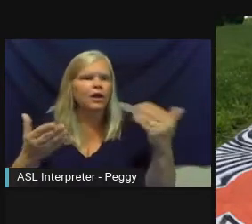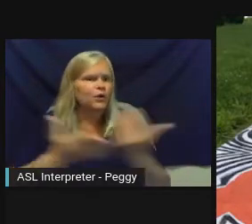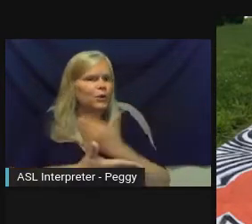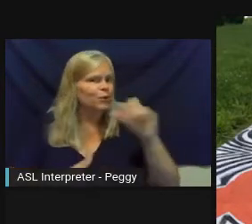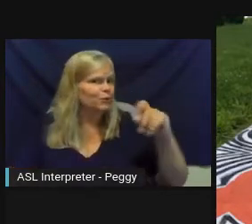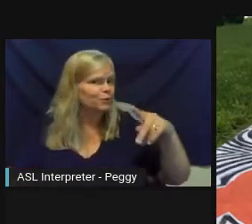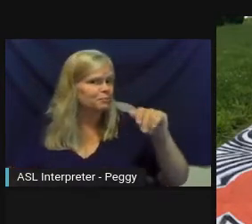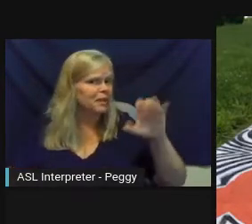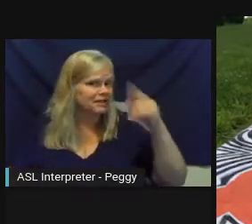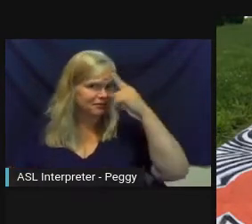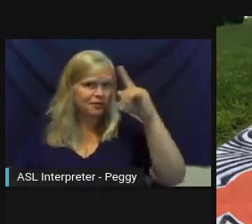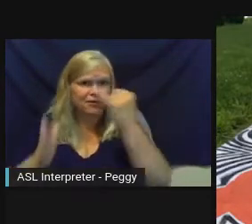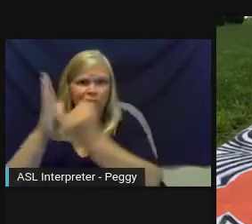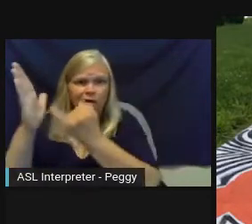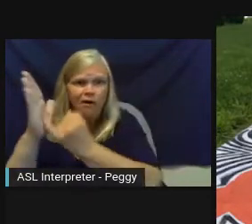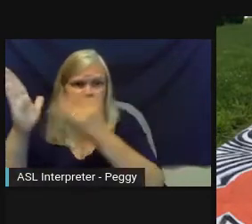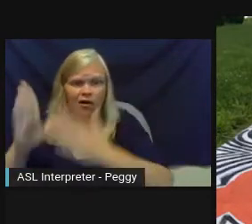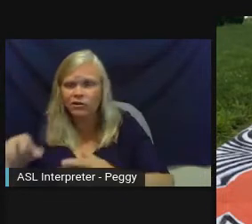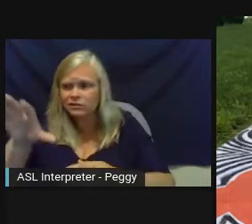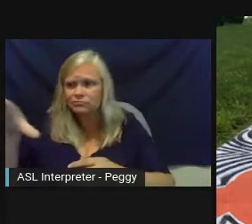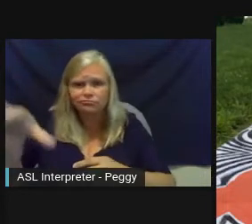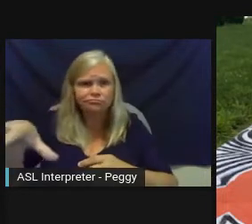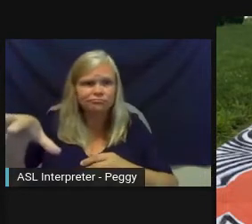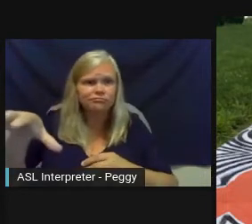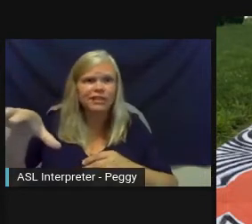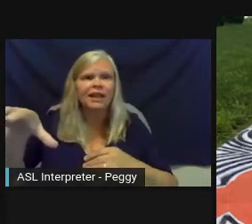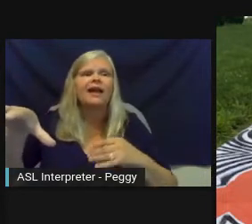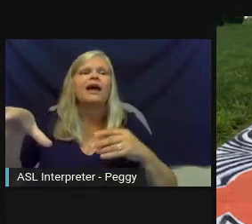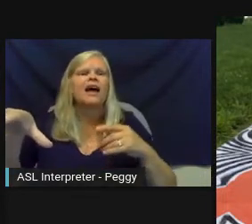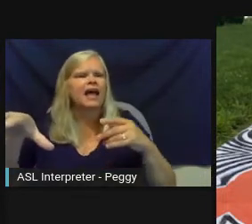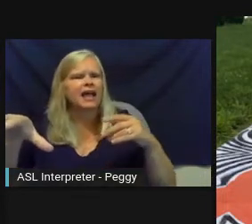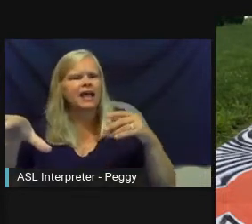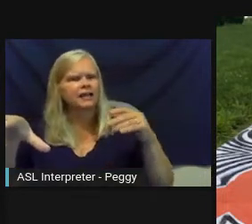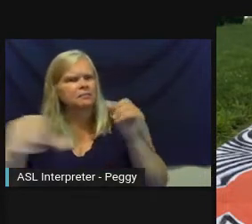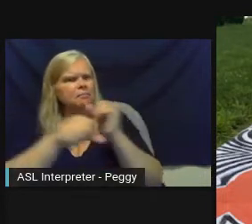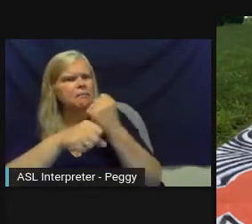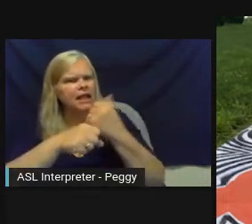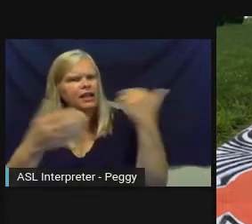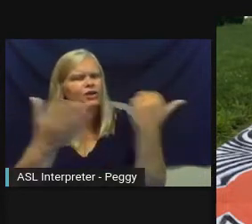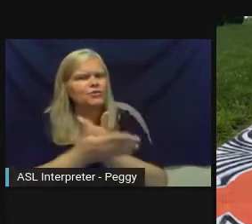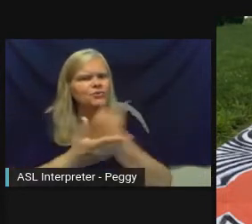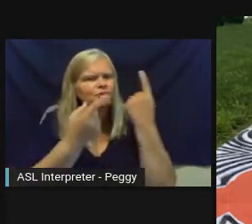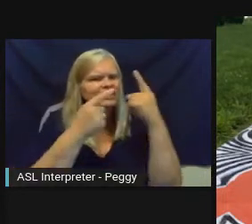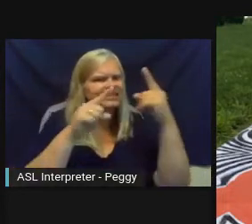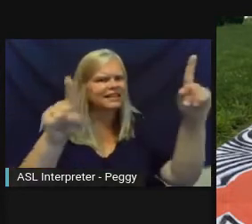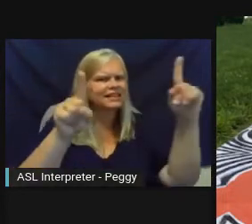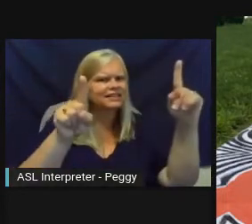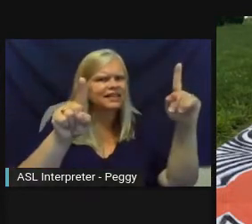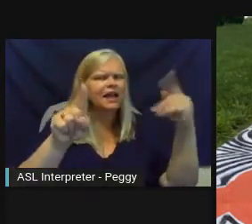for artists and helping to create success for everybody in all the sides of the partnerships.